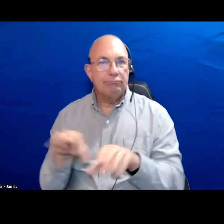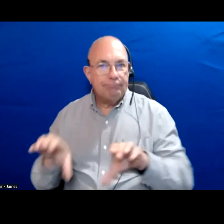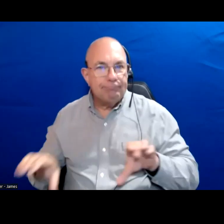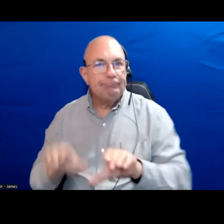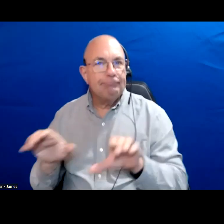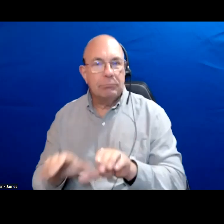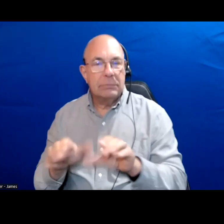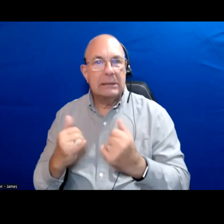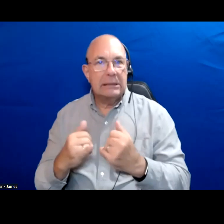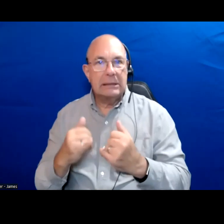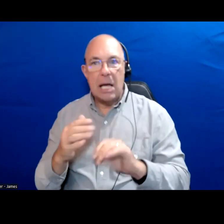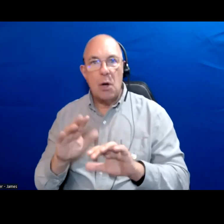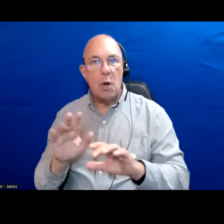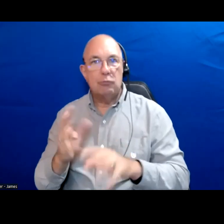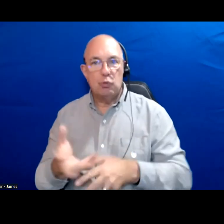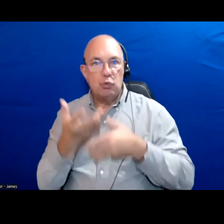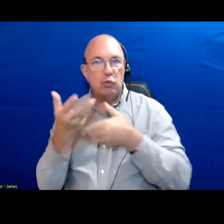And how can public trust be rebuilt? Jennifer?